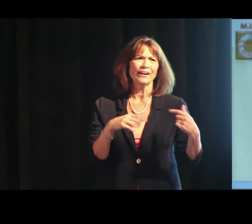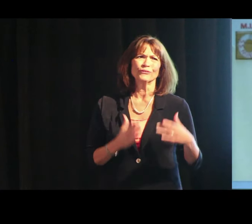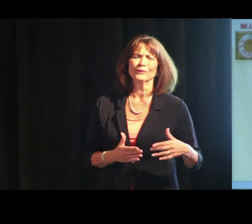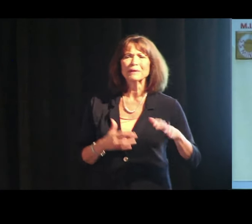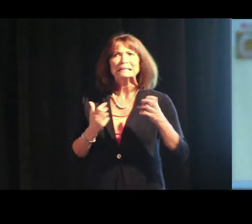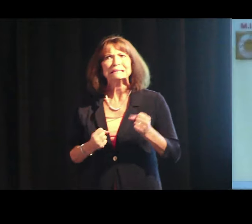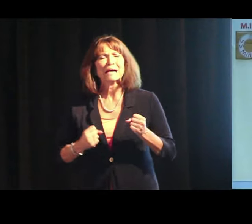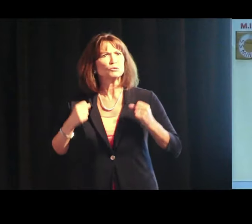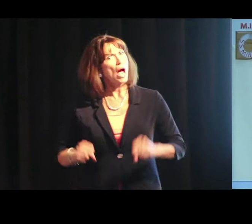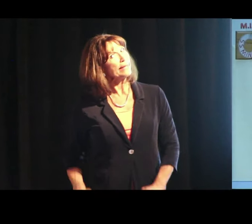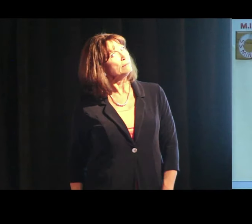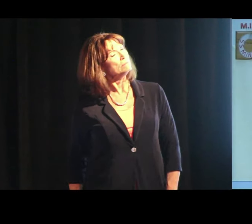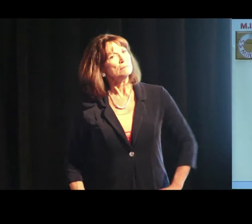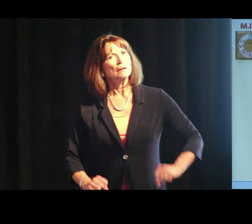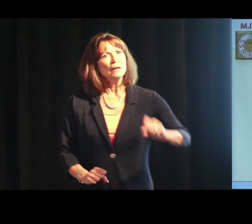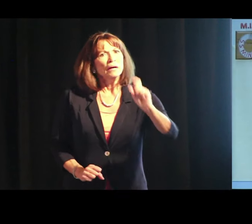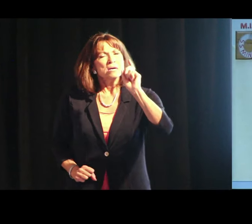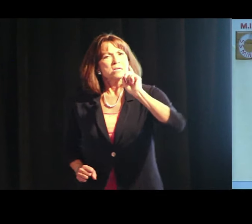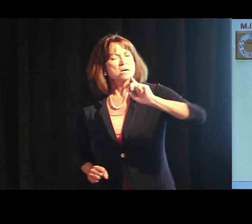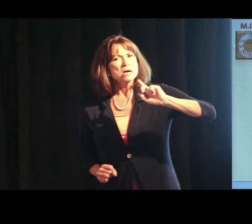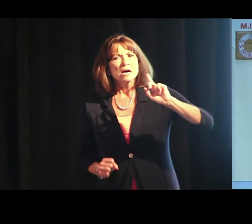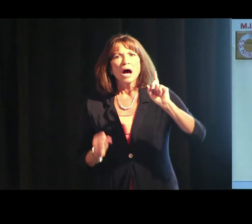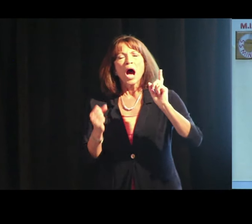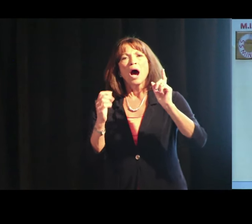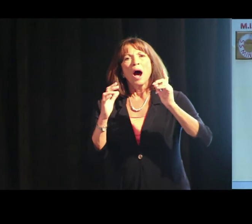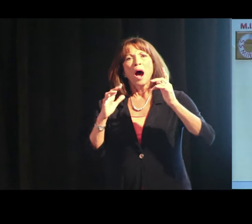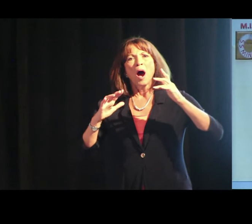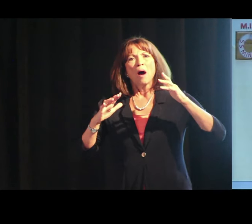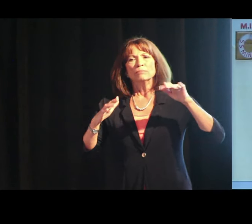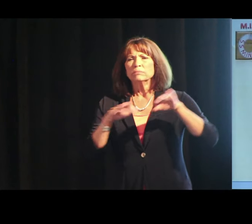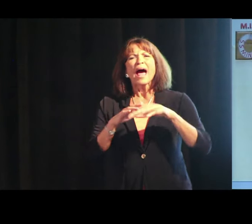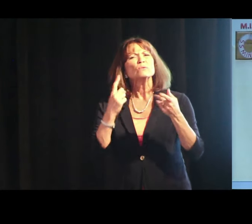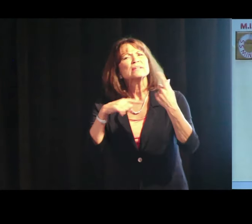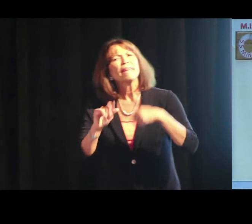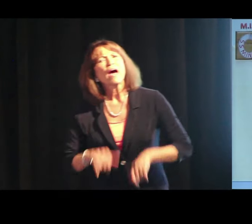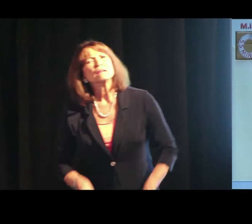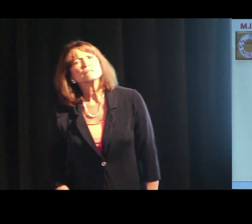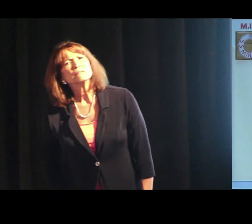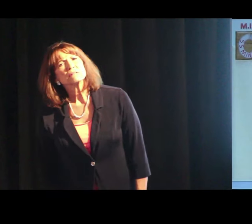But I am trying. How do you sign “blended?” Blended?